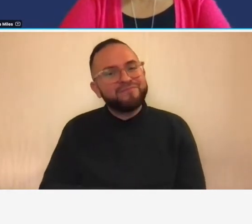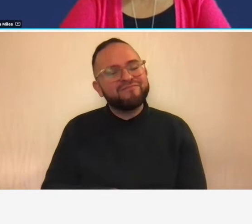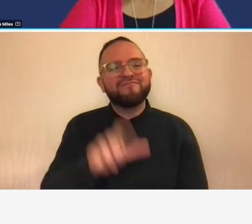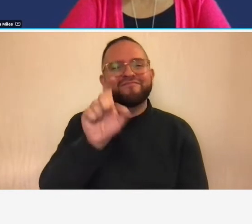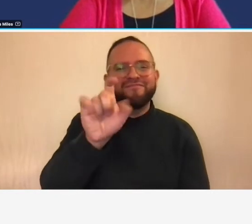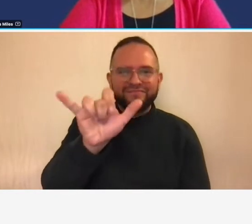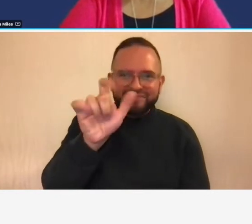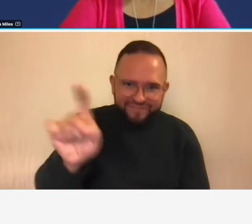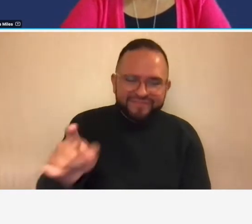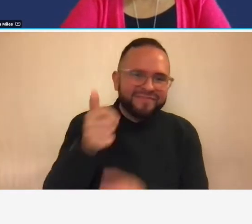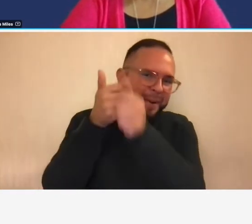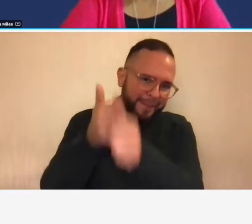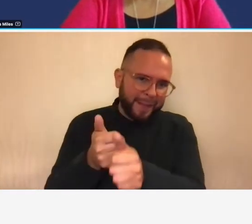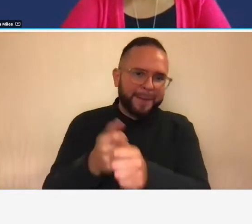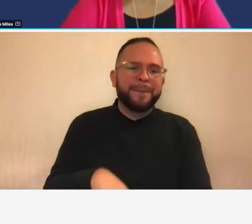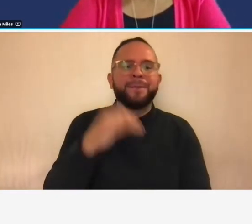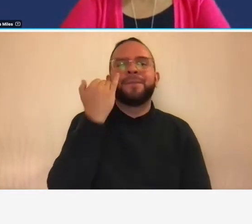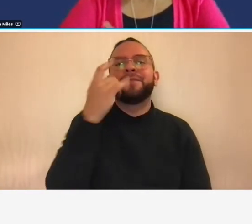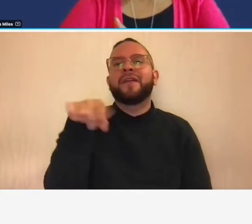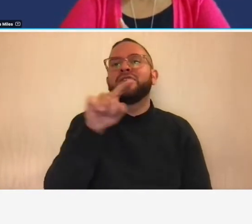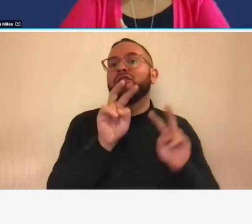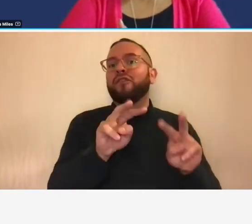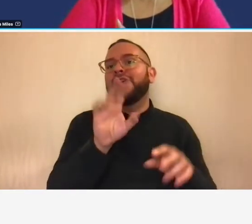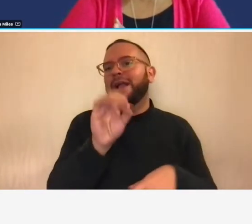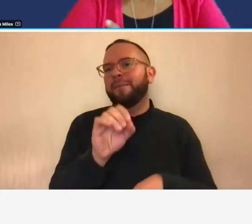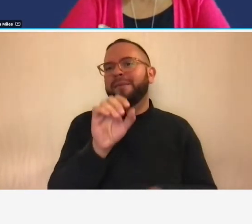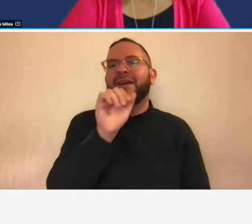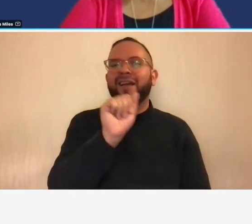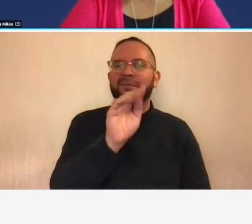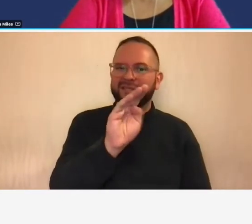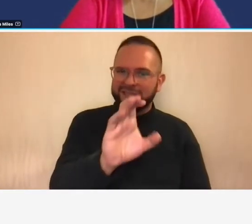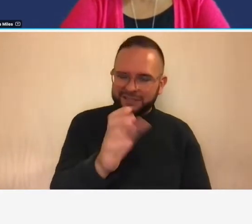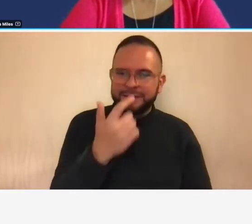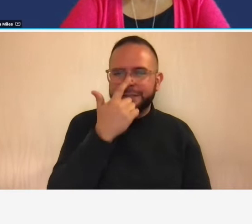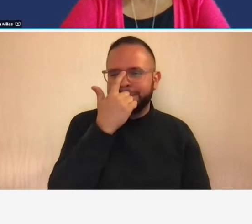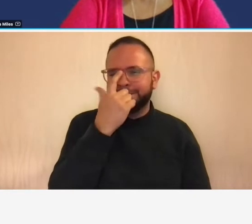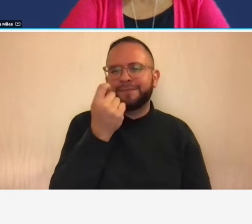at company abc and you see and this is common i mean because usually people don't just happen to